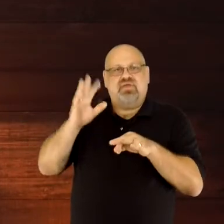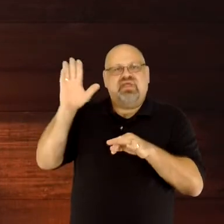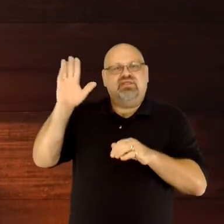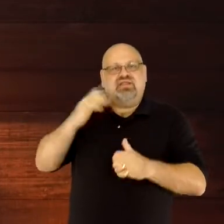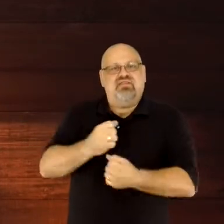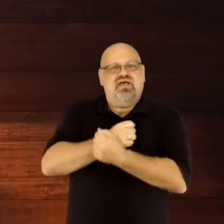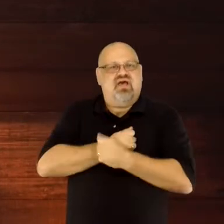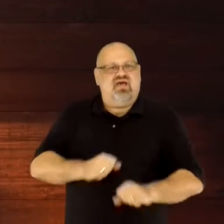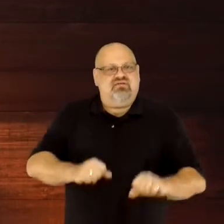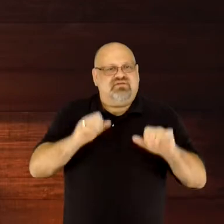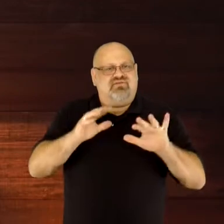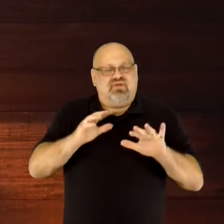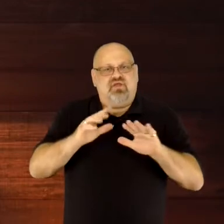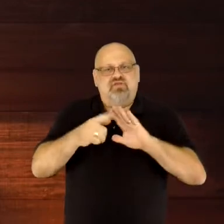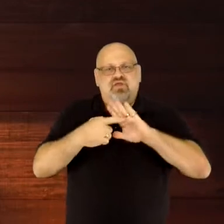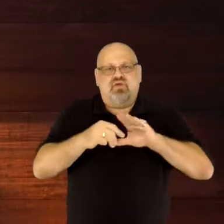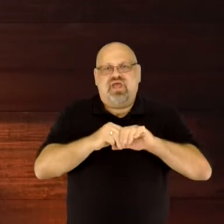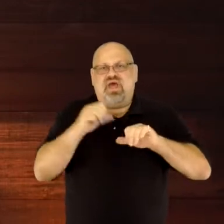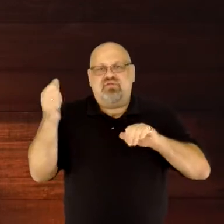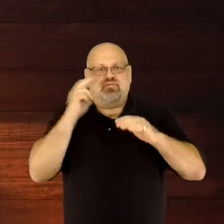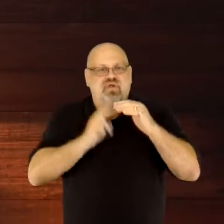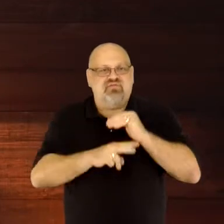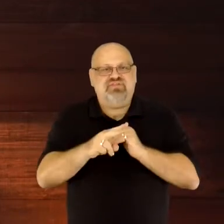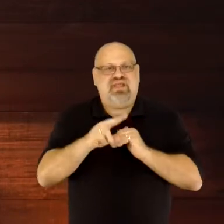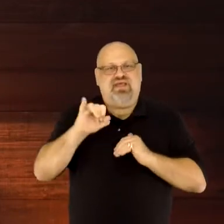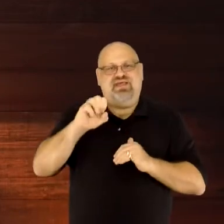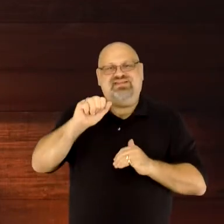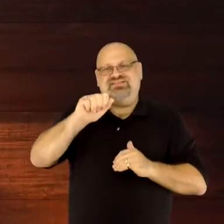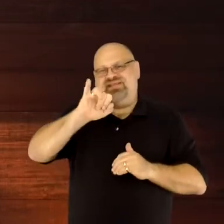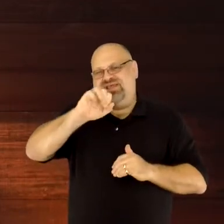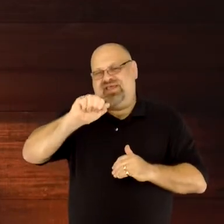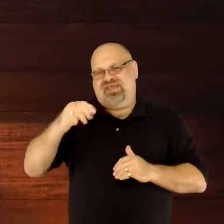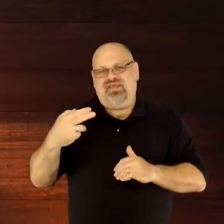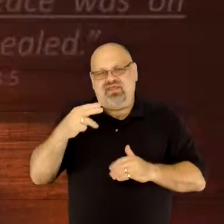is revealed in another prophecy found in Isaiah 53, verse 5, where we read: